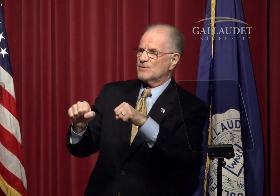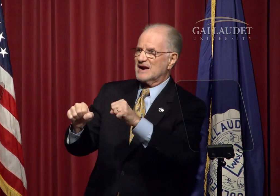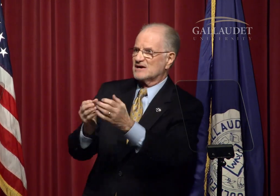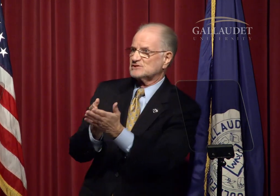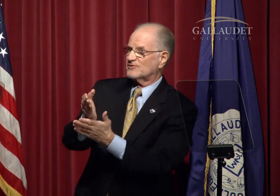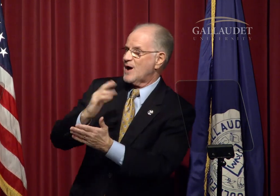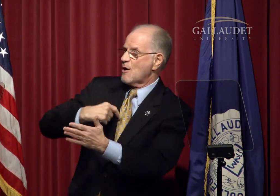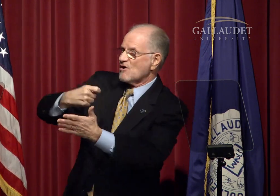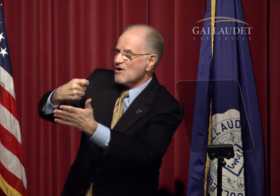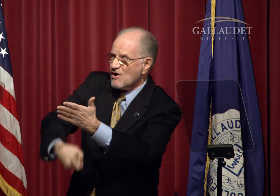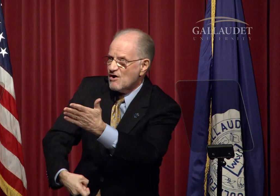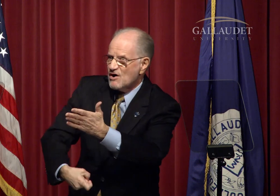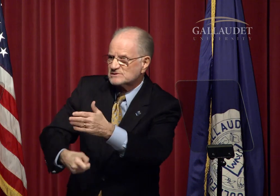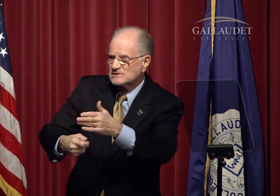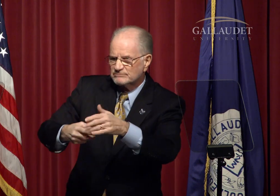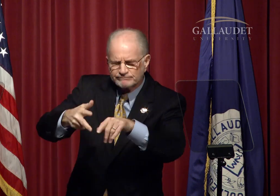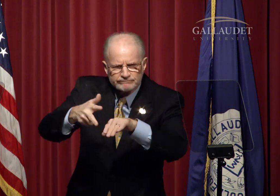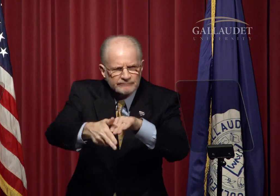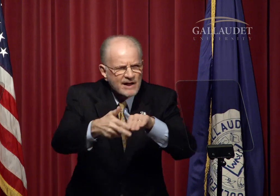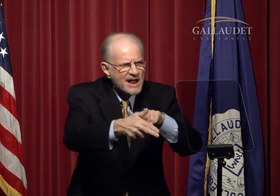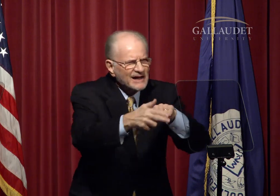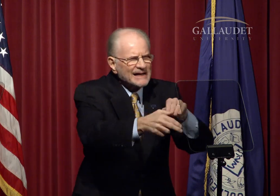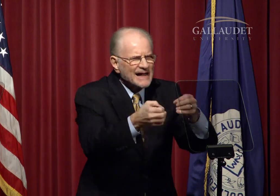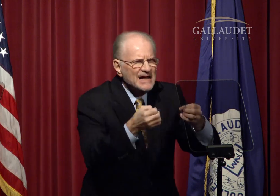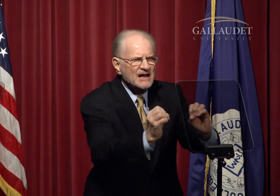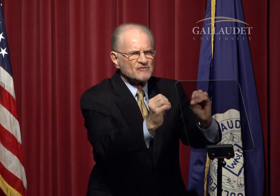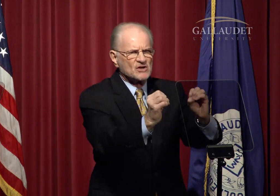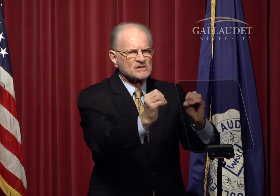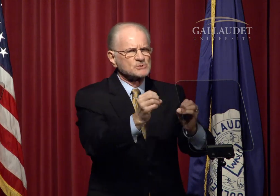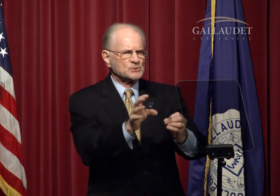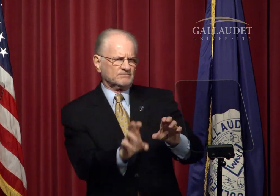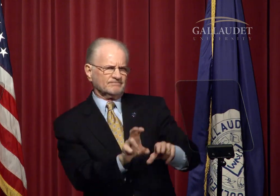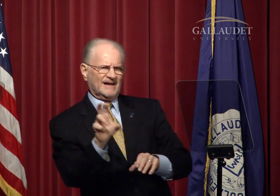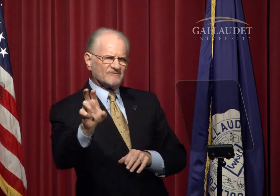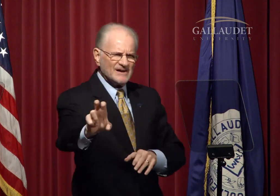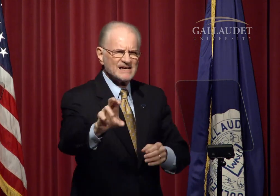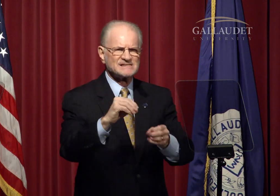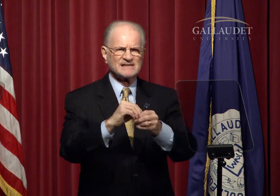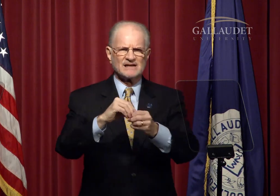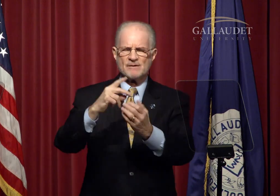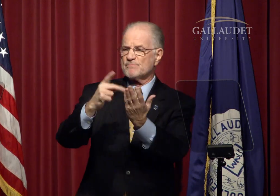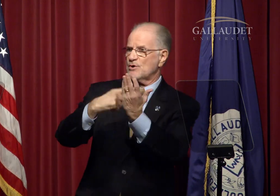to maximize the potential through our cost cutting efforts